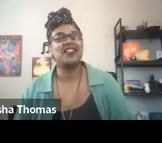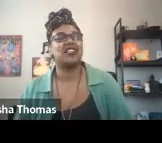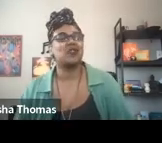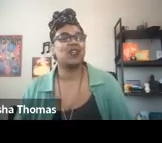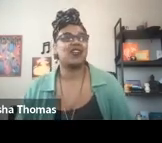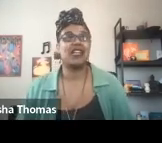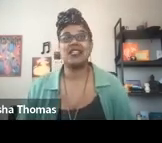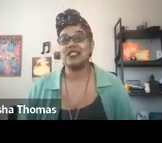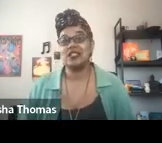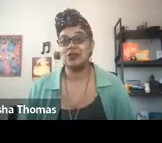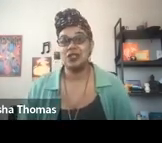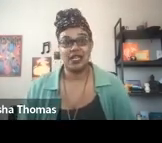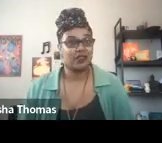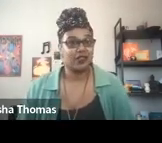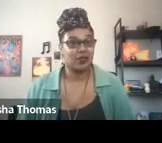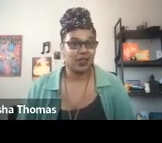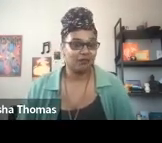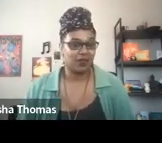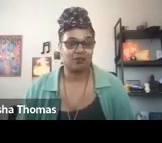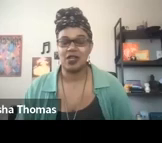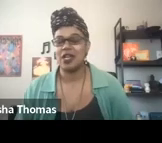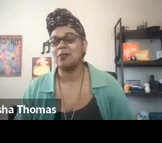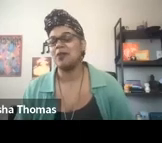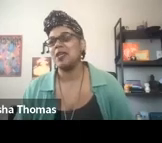as we are connected to the lands that we come from.